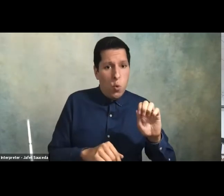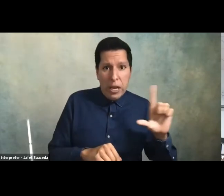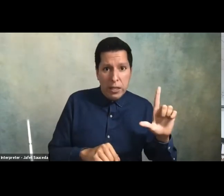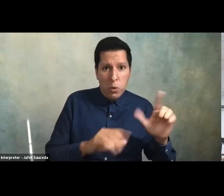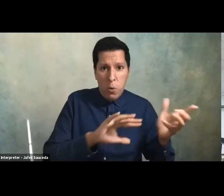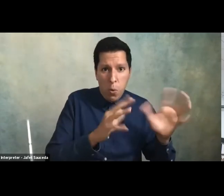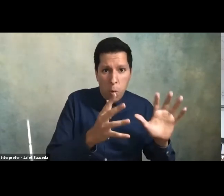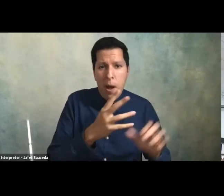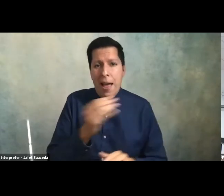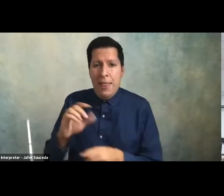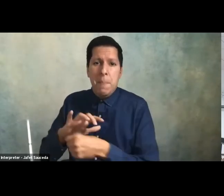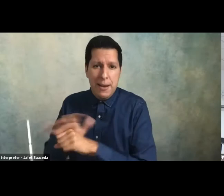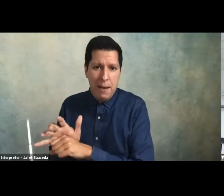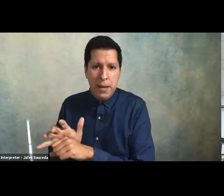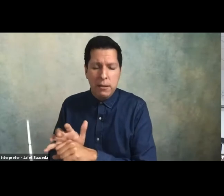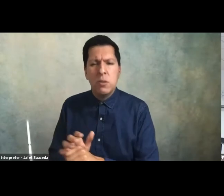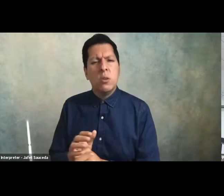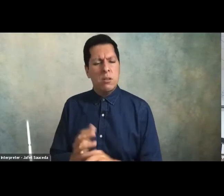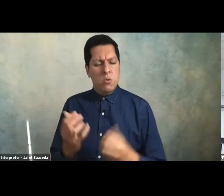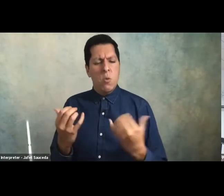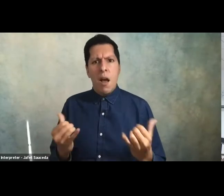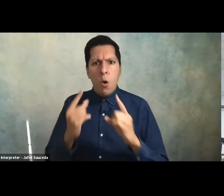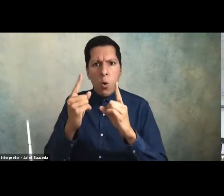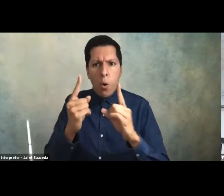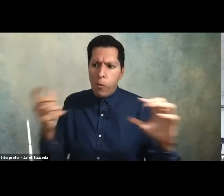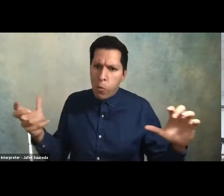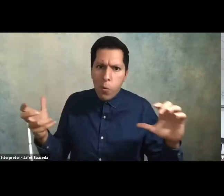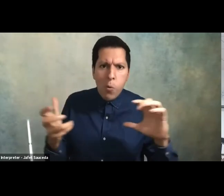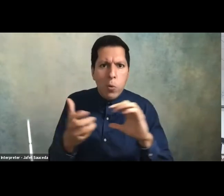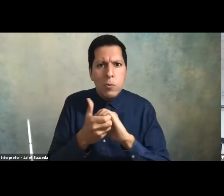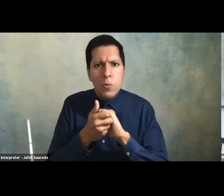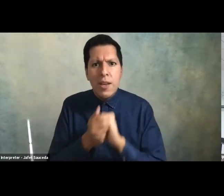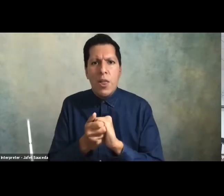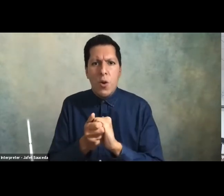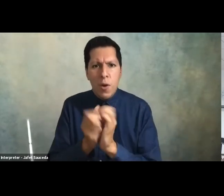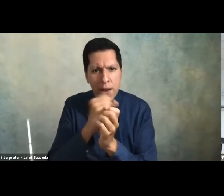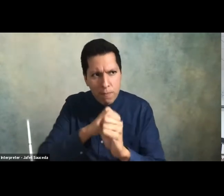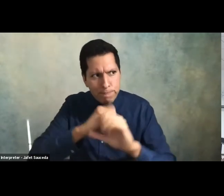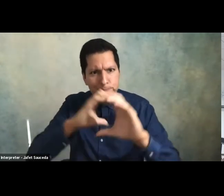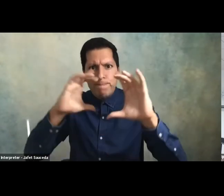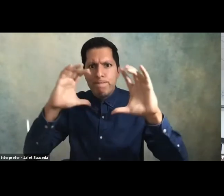us to come together and to renew and redefine and reimagine csun together so i'm going to